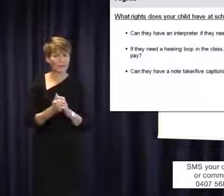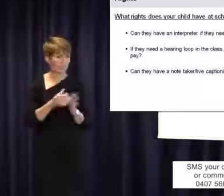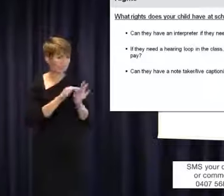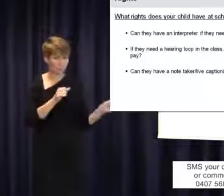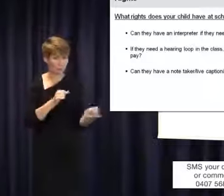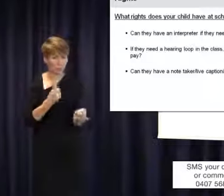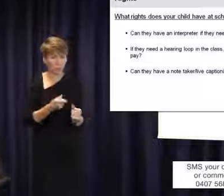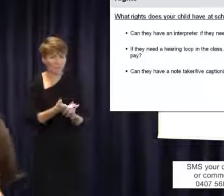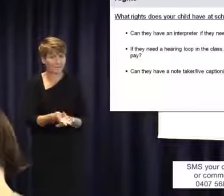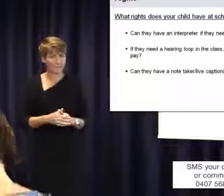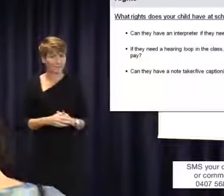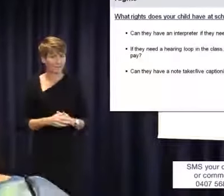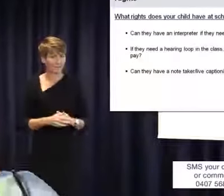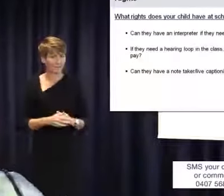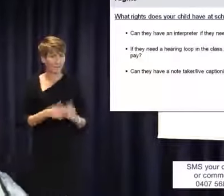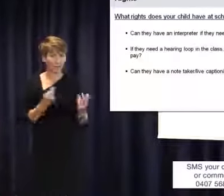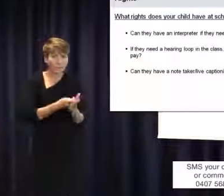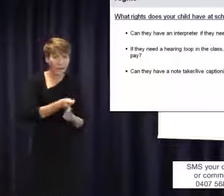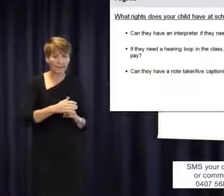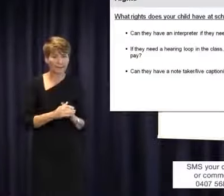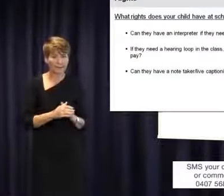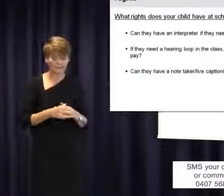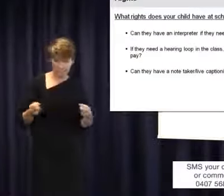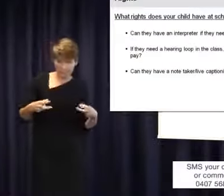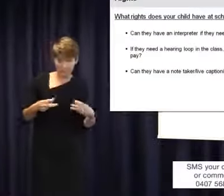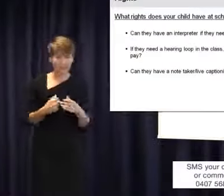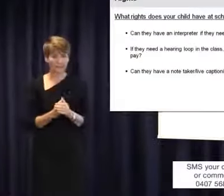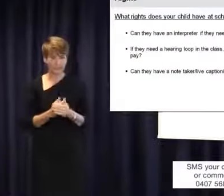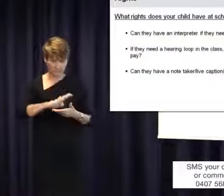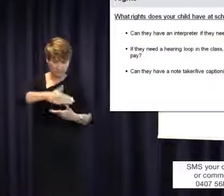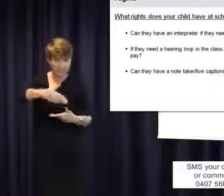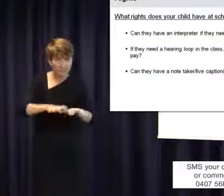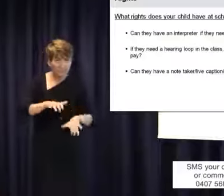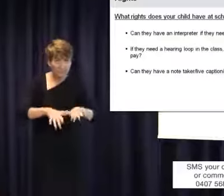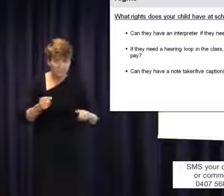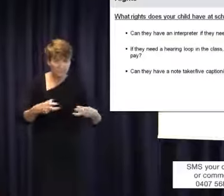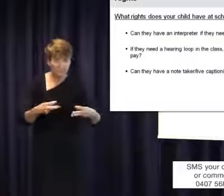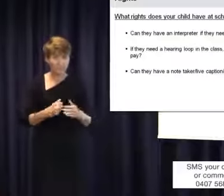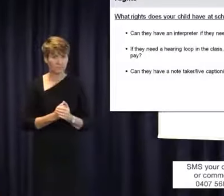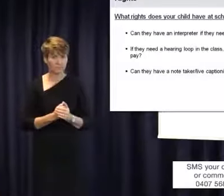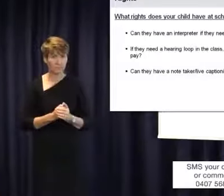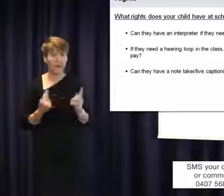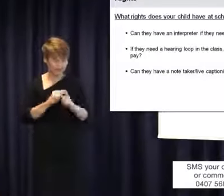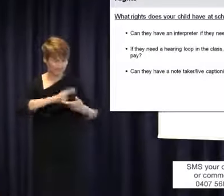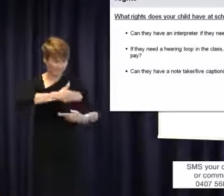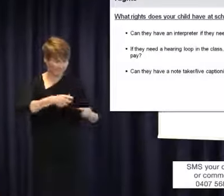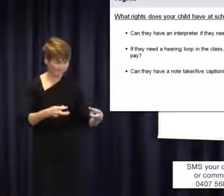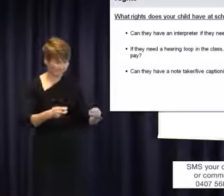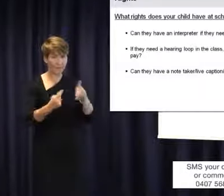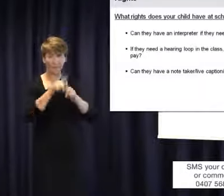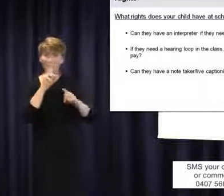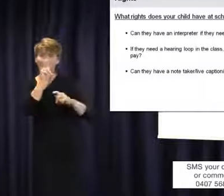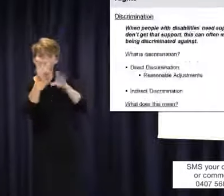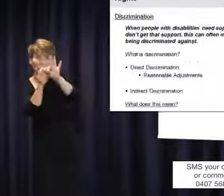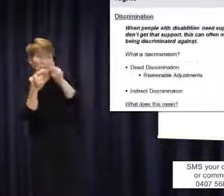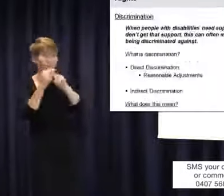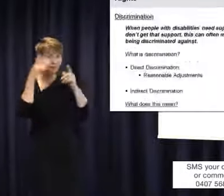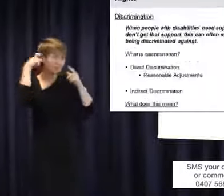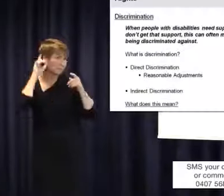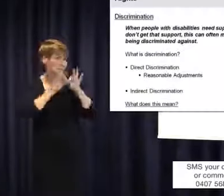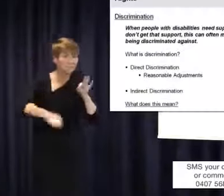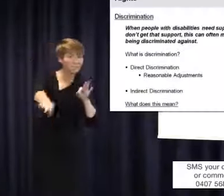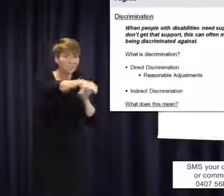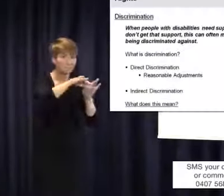right for a note taker, live captioning, all of those things at the same time? This all